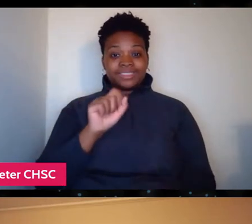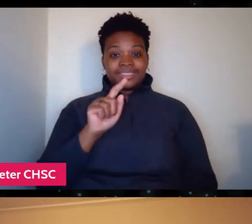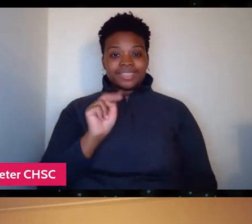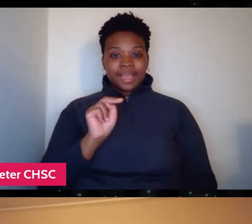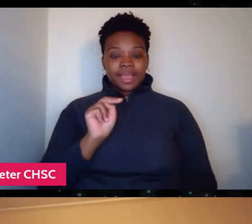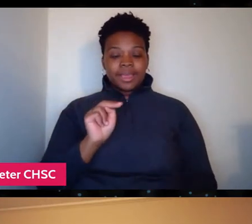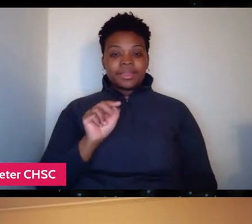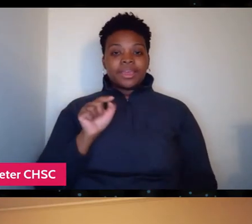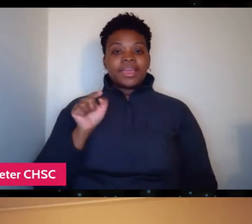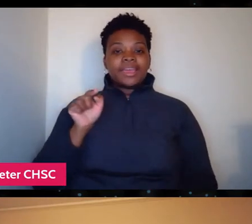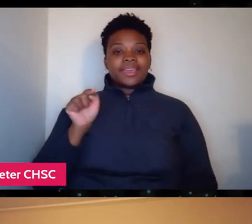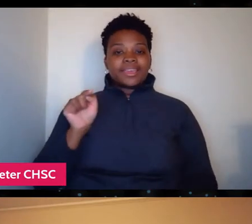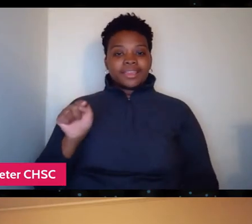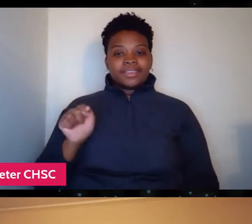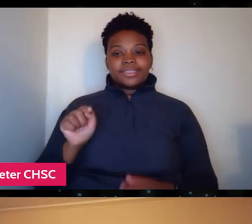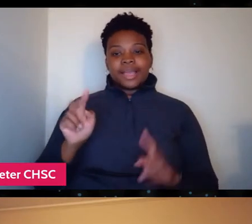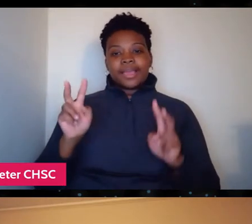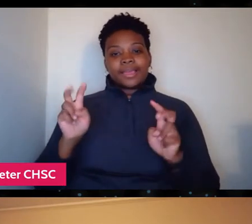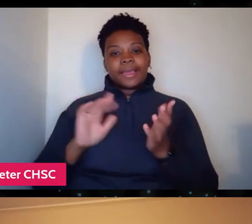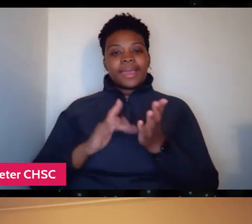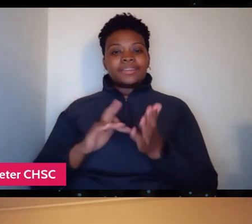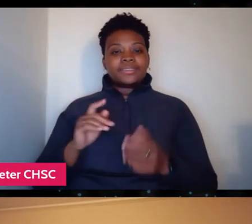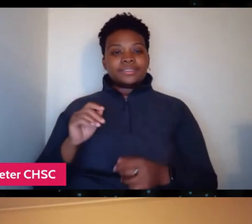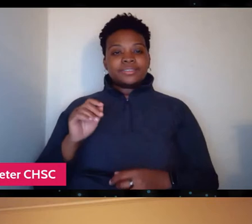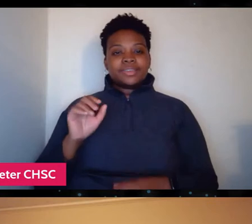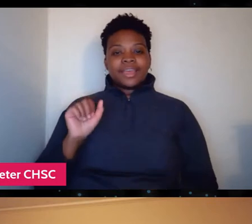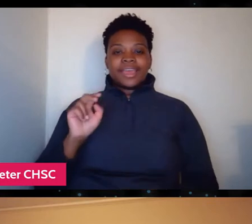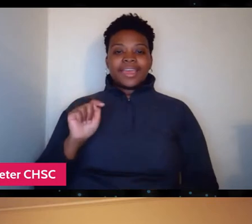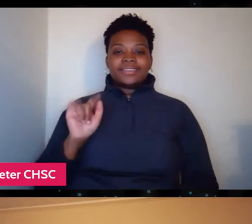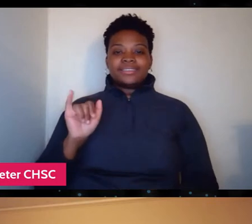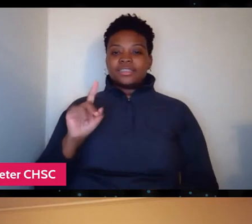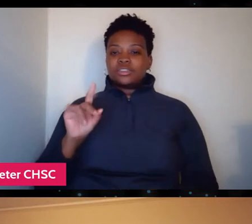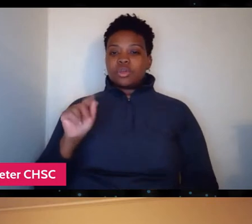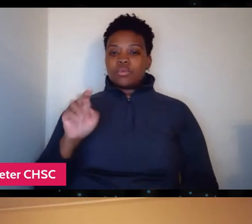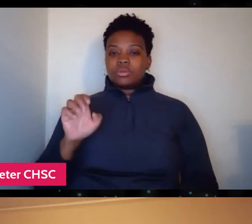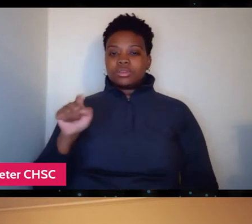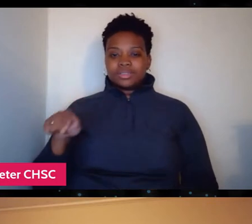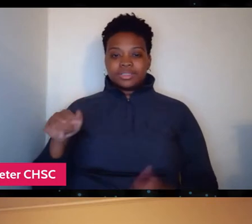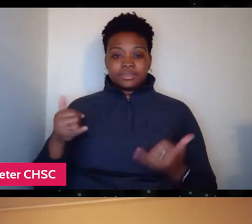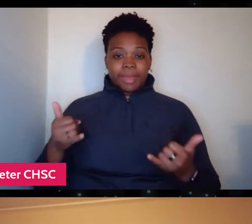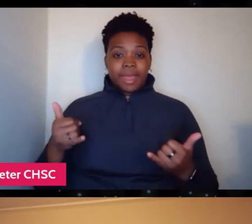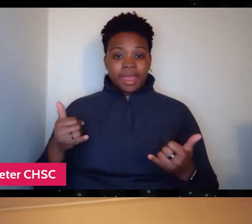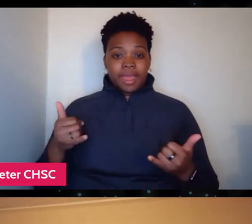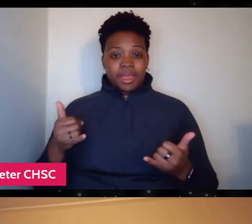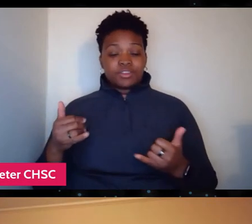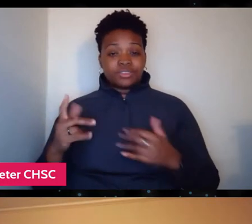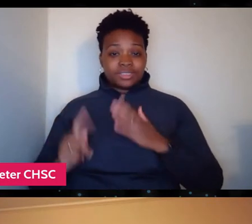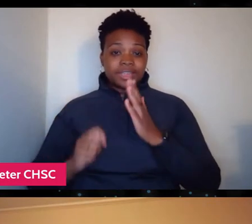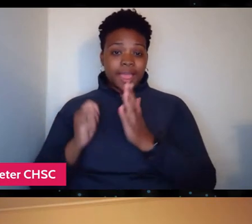to this modern age where people clamor for fame and celebrity, but with that much substance behind it